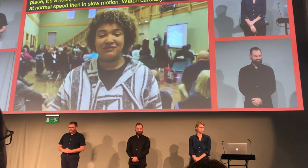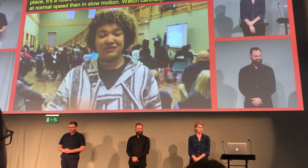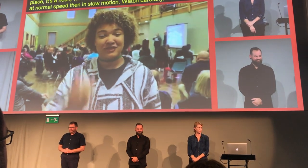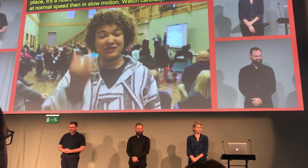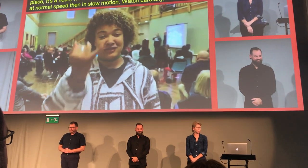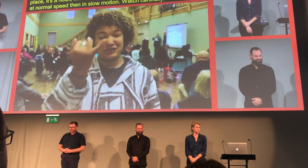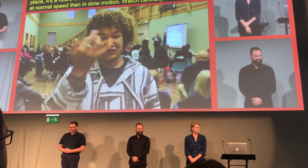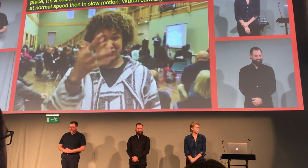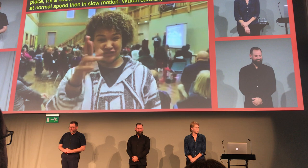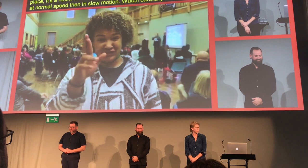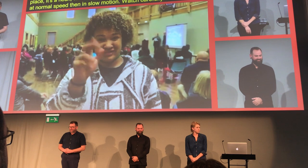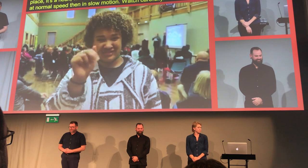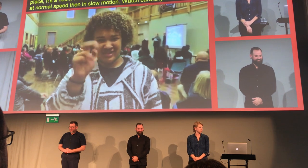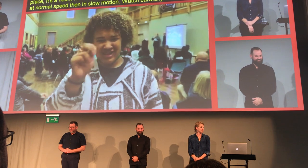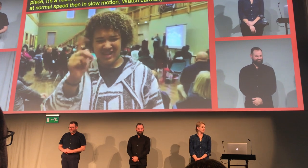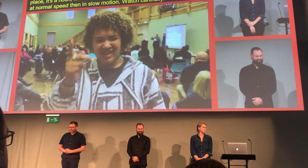And again, in slow motion.